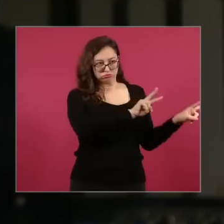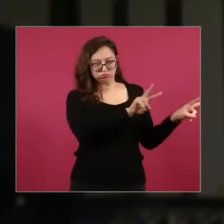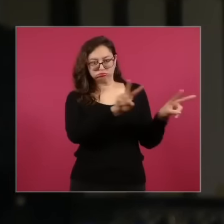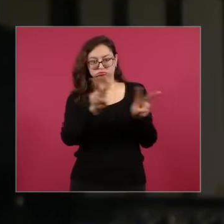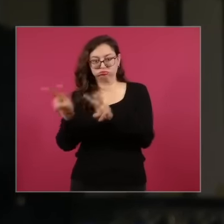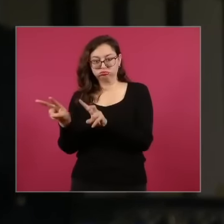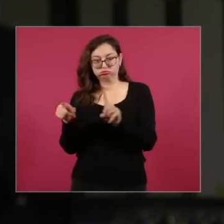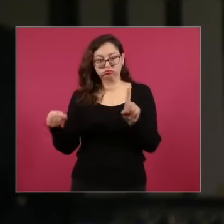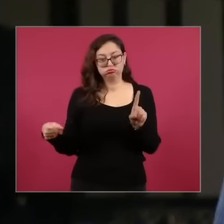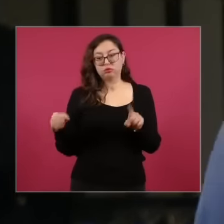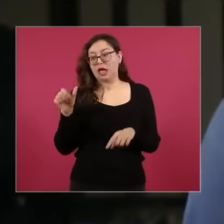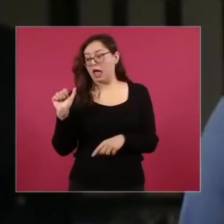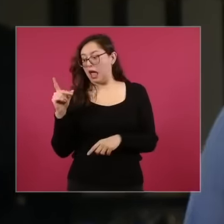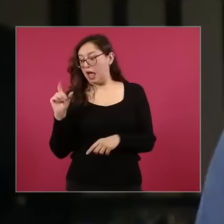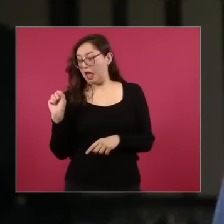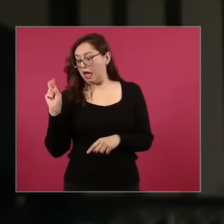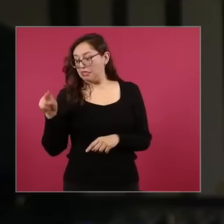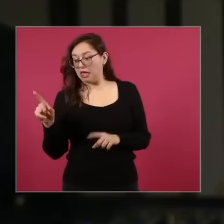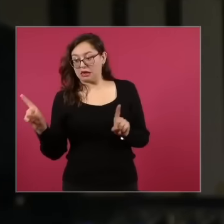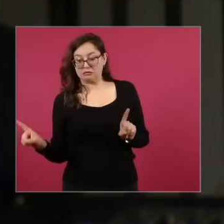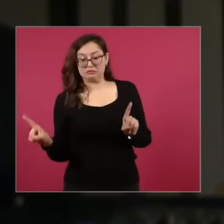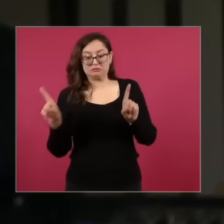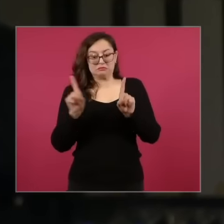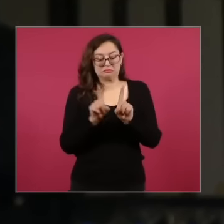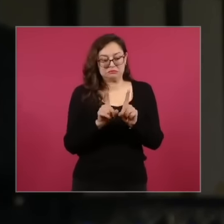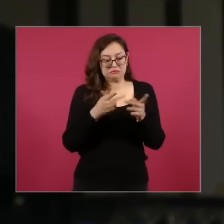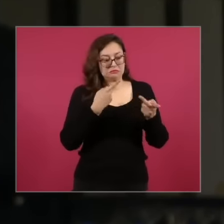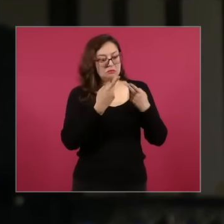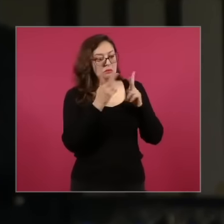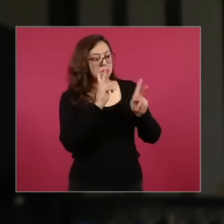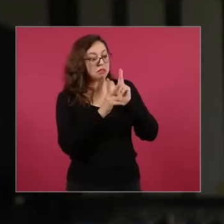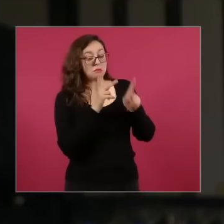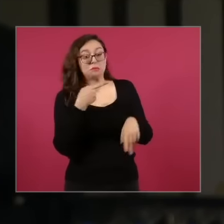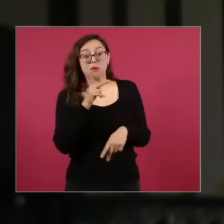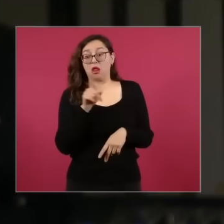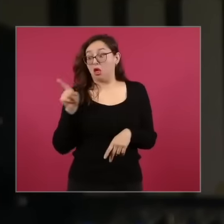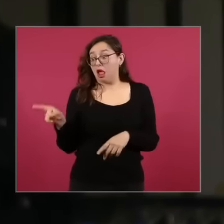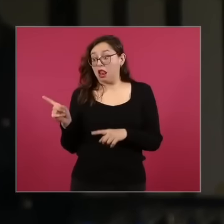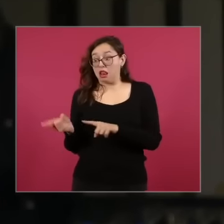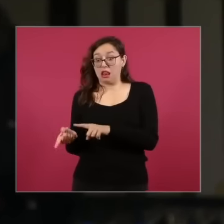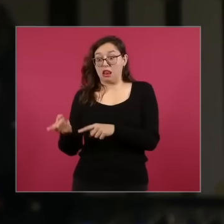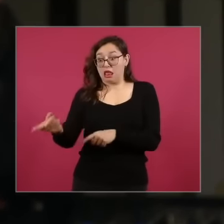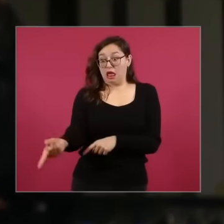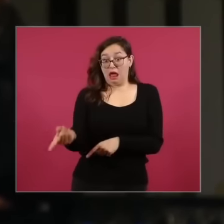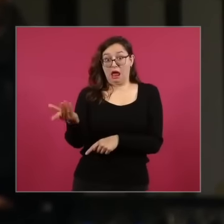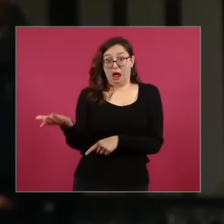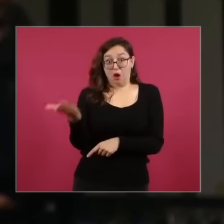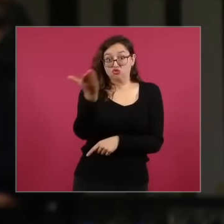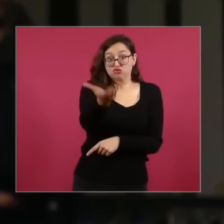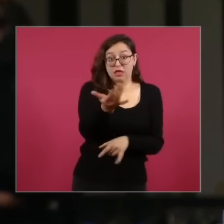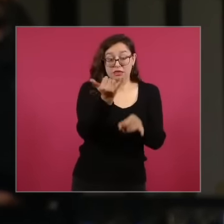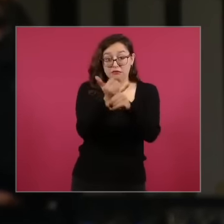Adan Augusto López did not give you a report on what exactly he spoke, he did not inform me but I do not believe